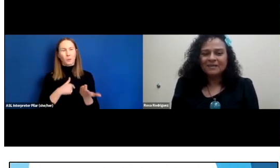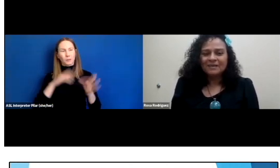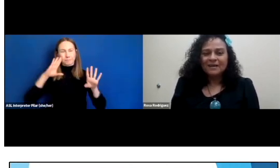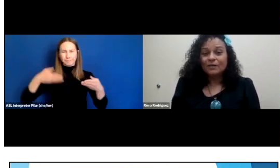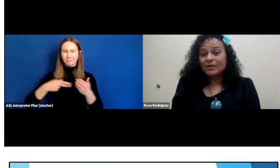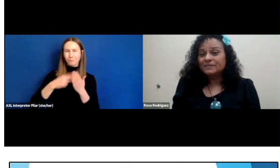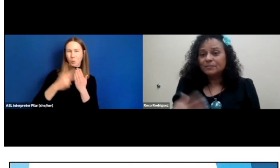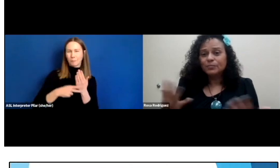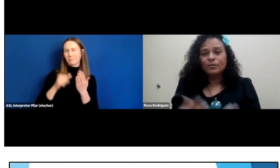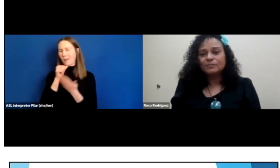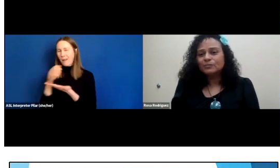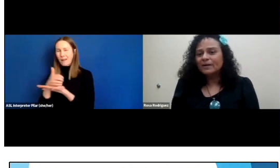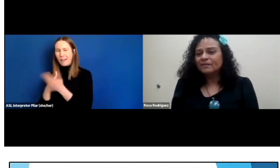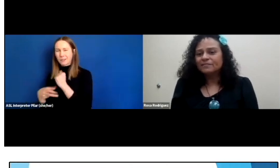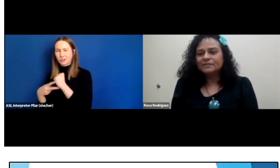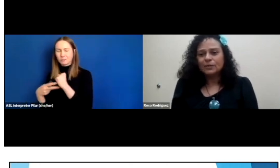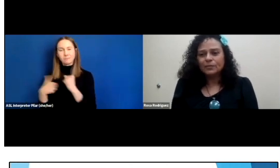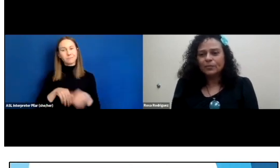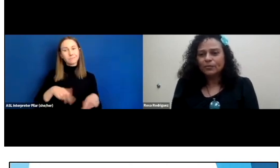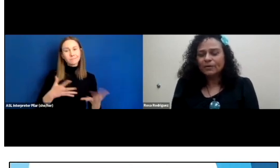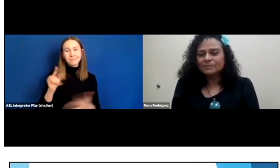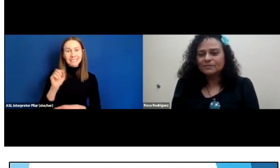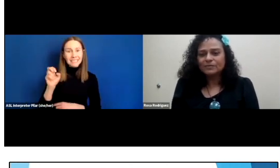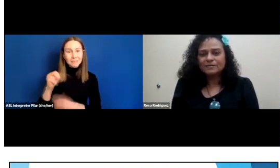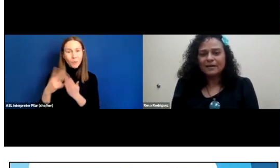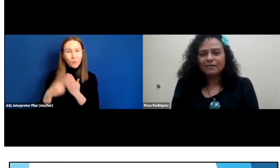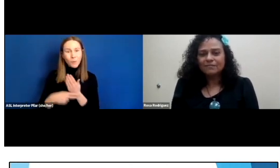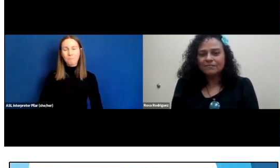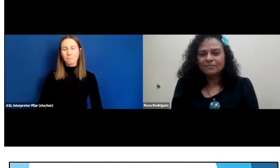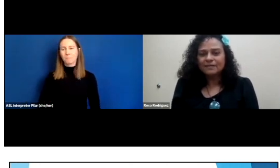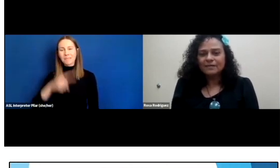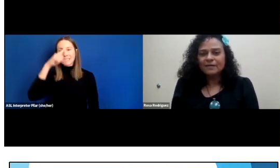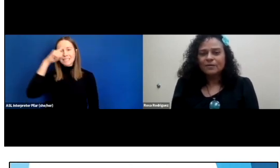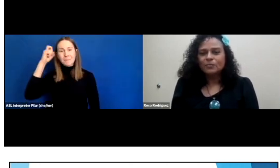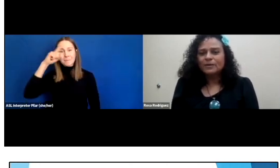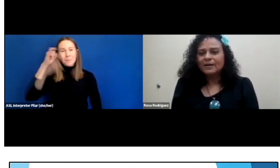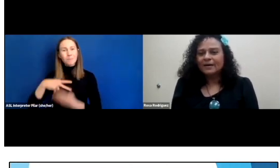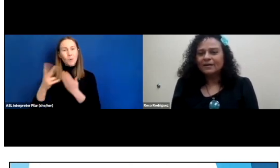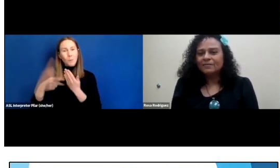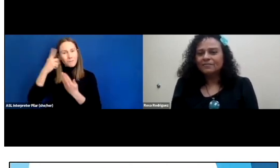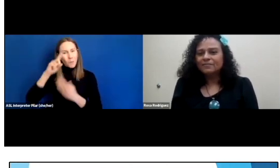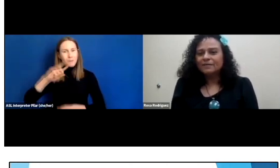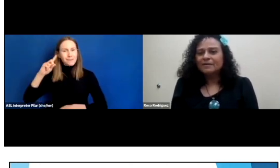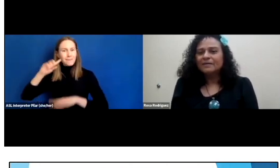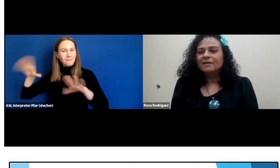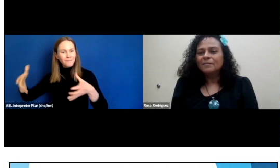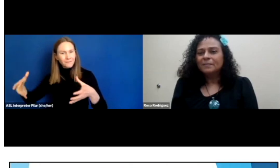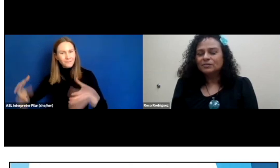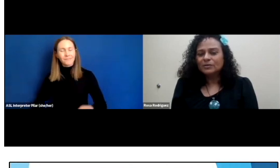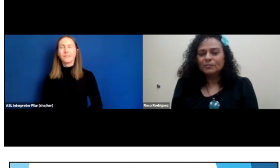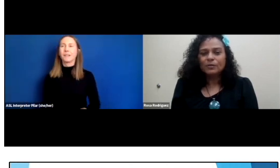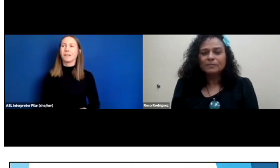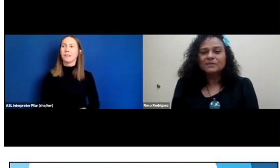We have teen programs, we have summer programs for the deaf, we have mentoring programs,